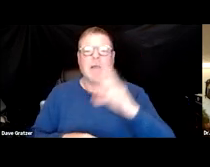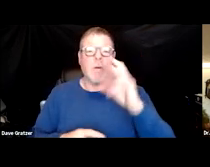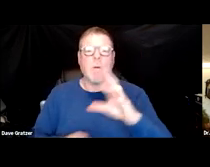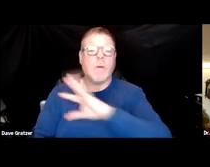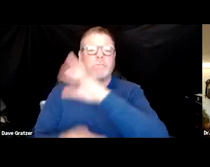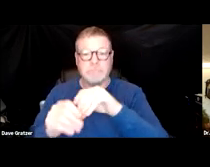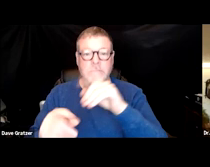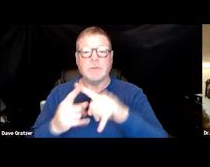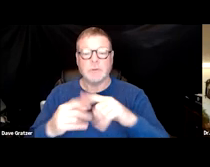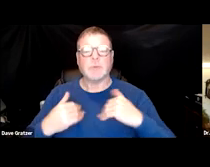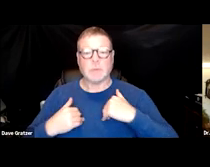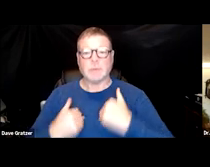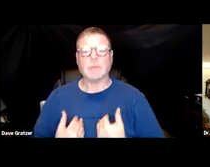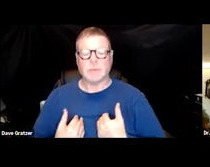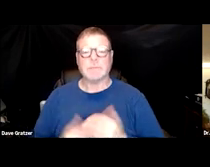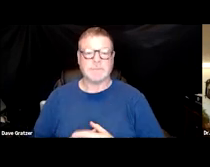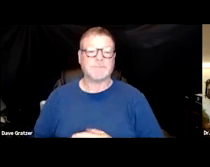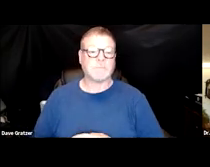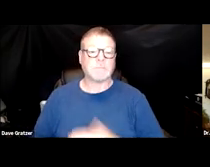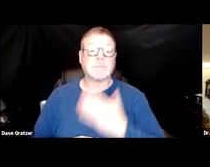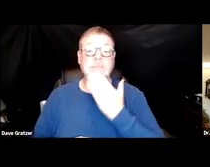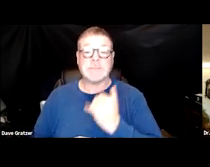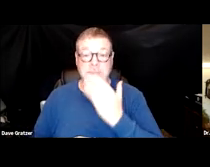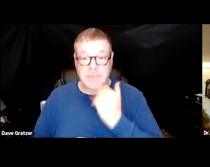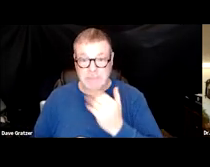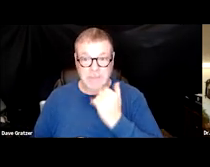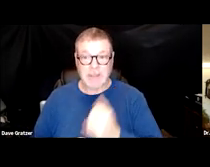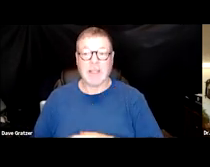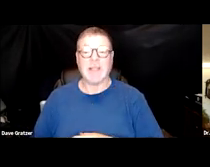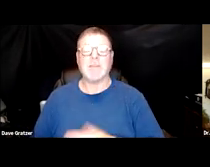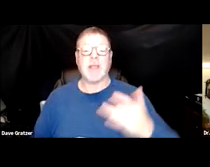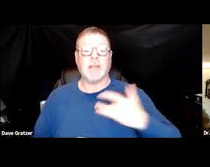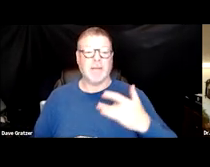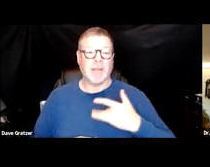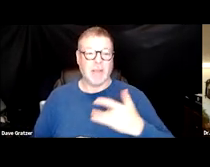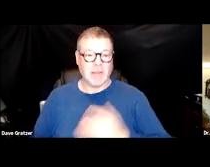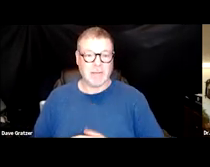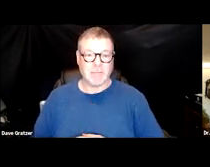chronic fatigue syndrome. Diabetes and coronary disease. You know, I think a lot was said